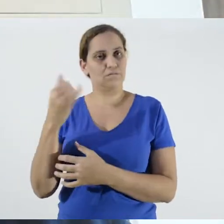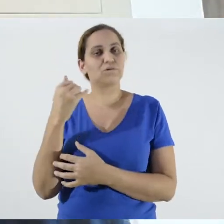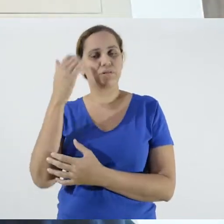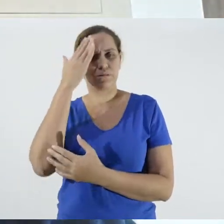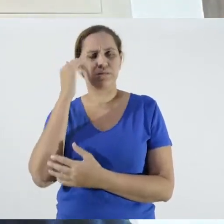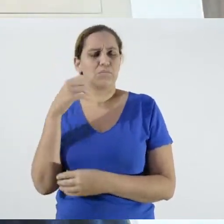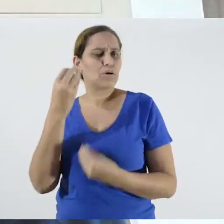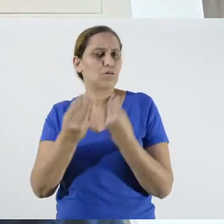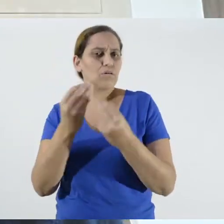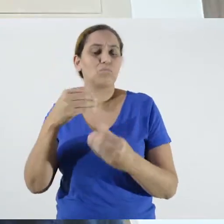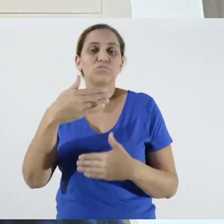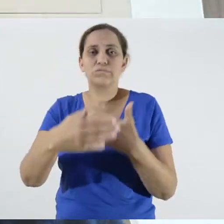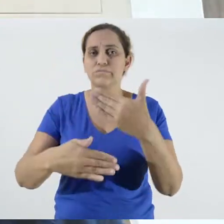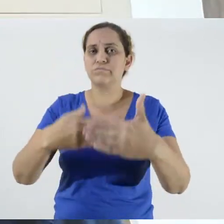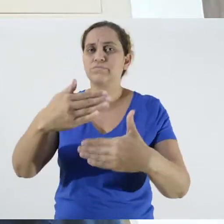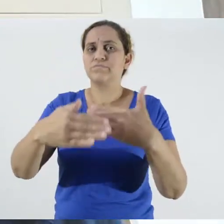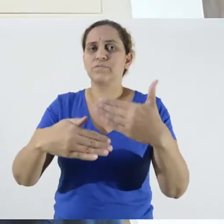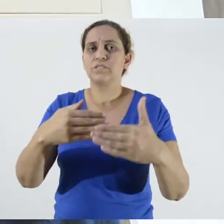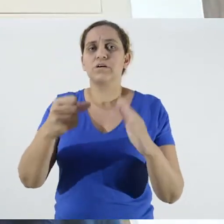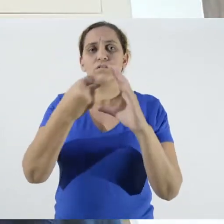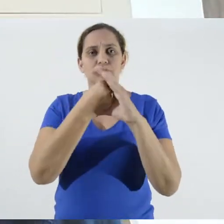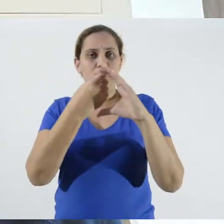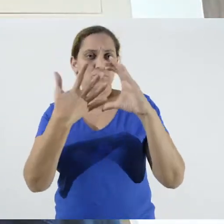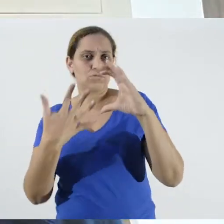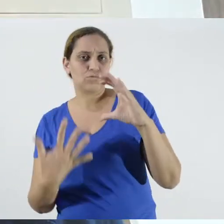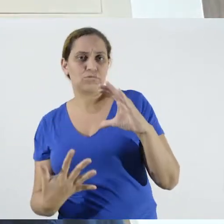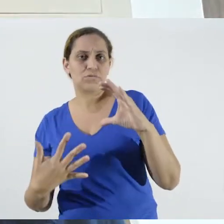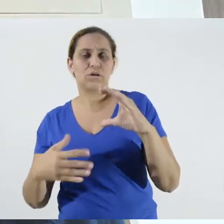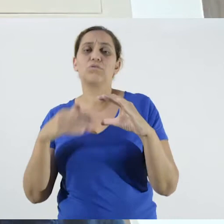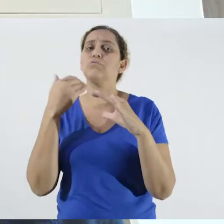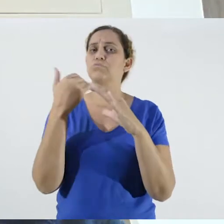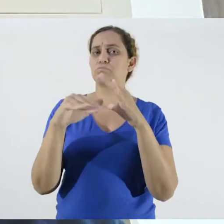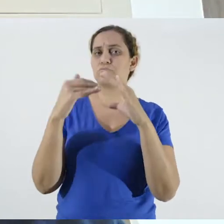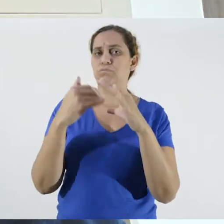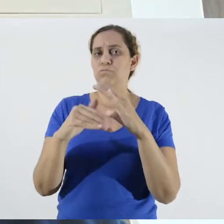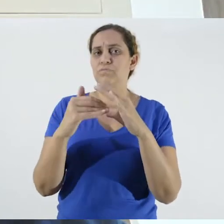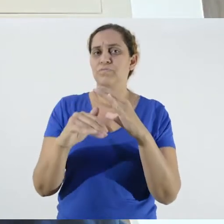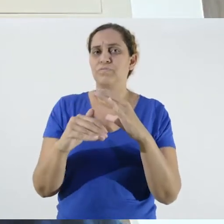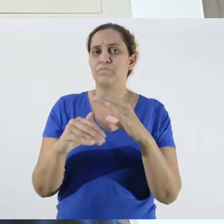content, but also the media used to send those messages.